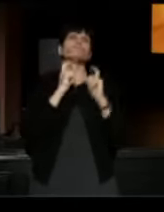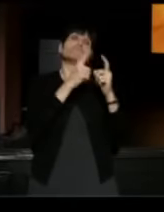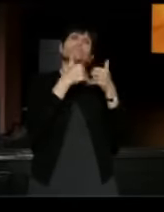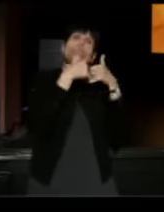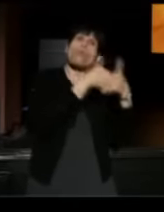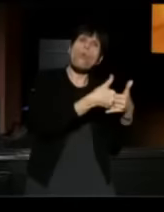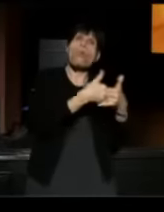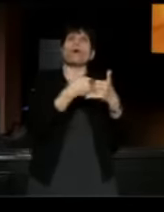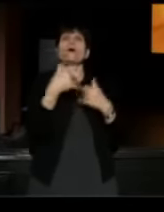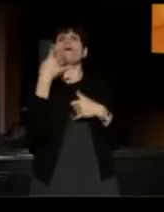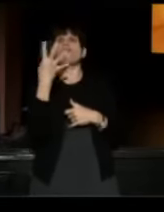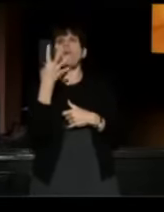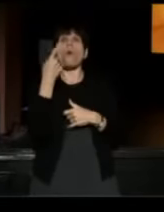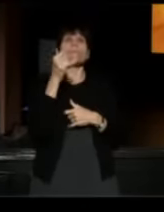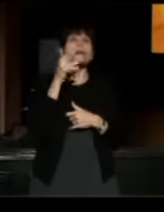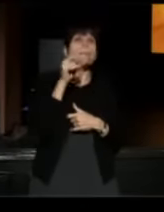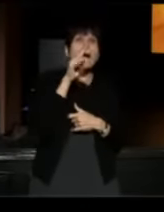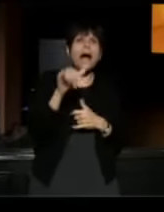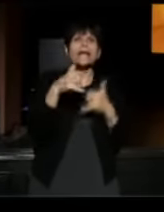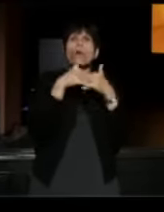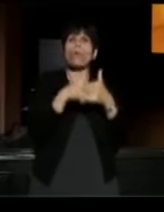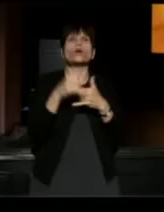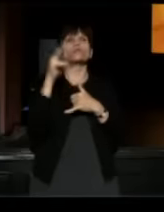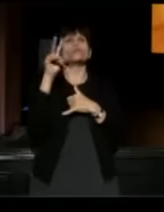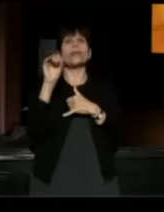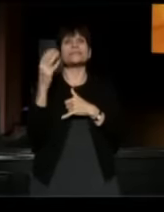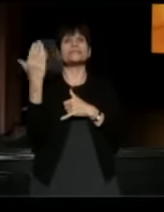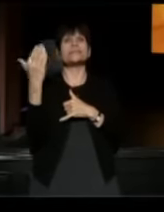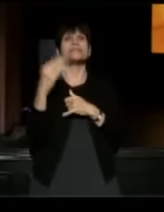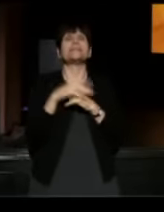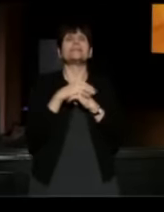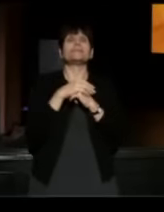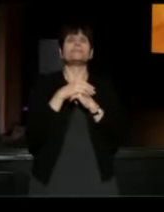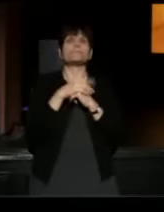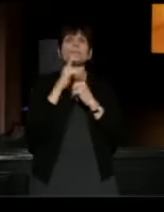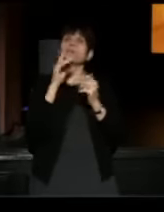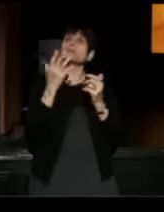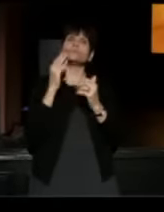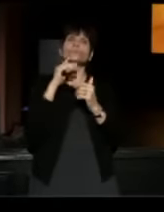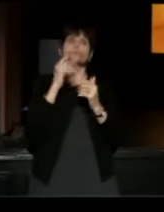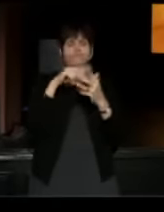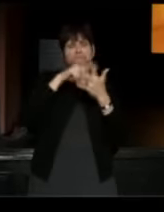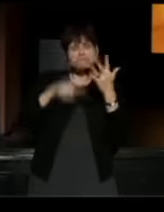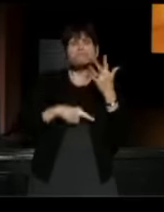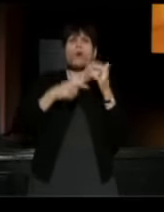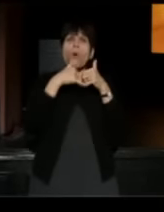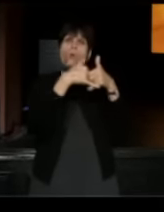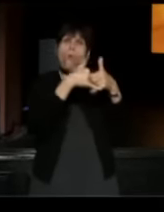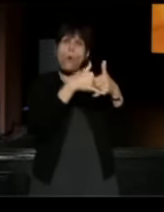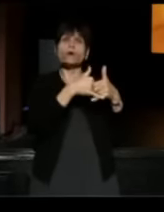four Peabody awards, and the 2015 Ted prize. Please, please join me in welcoming Dave Isay to the stage.